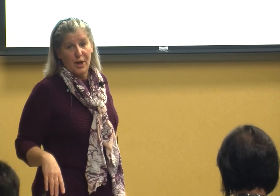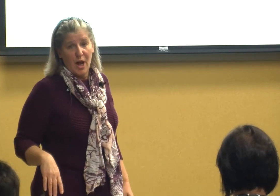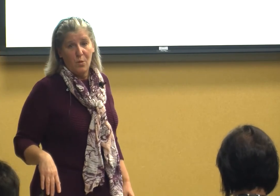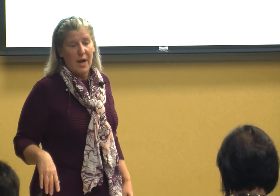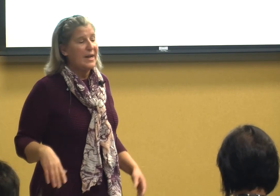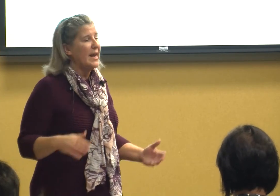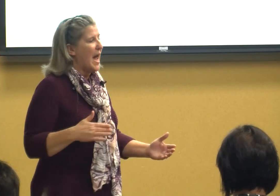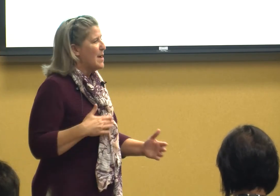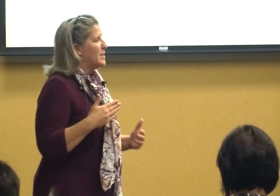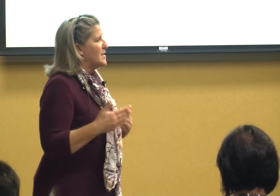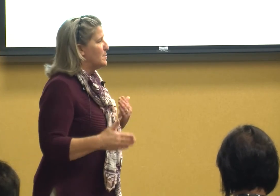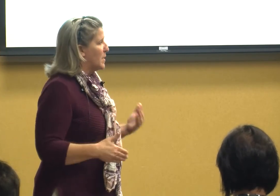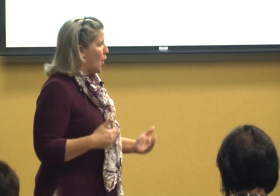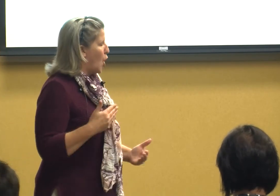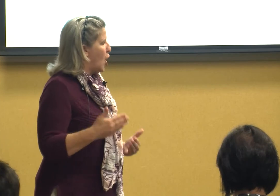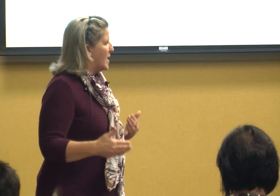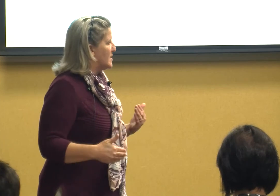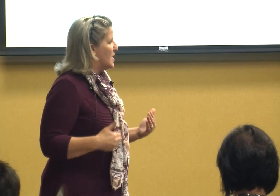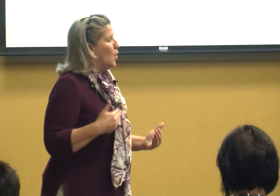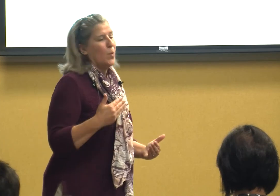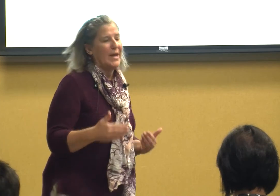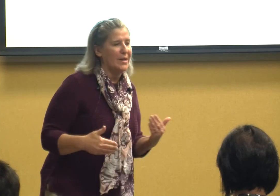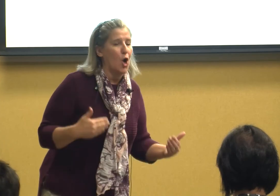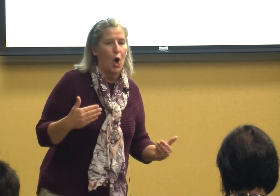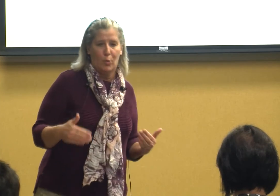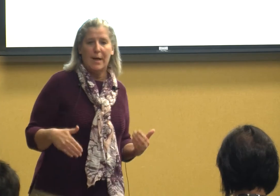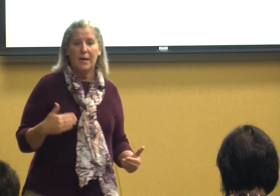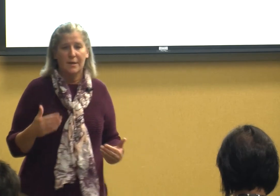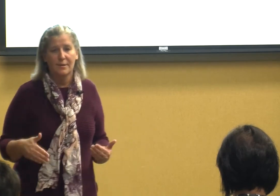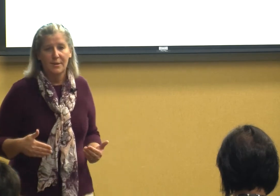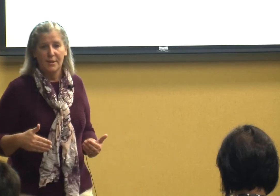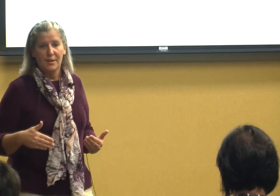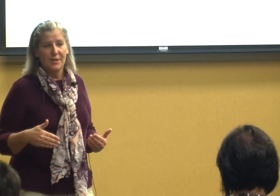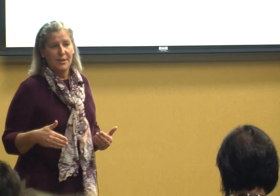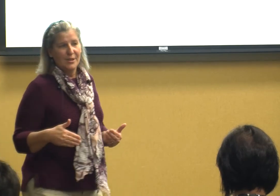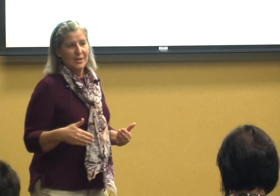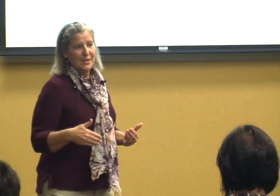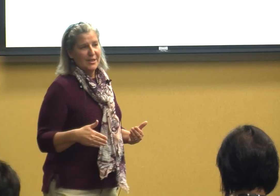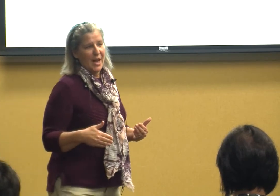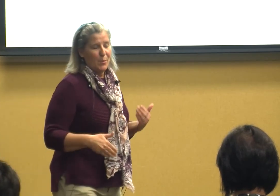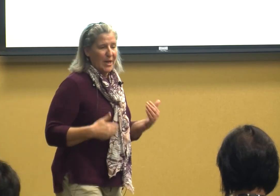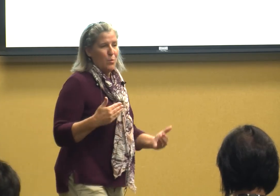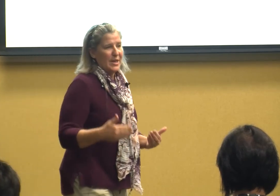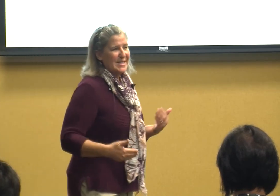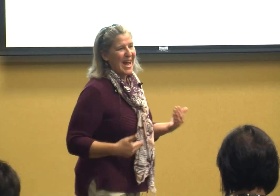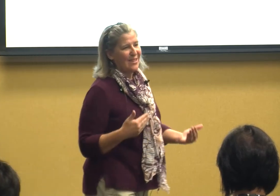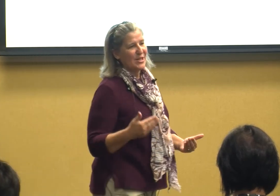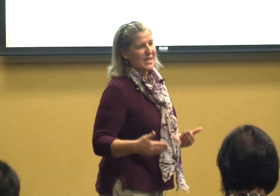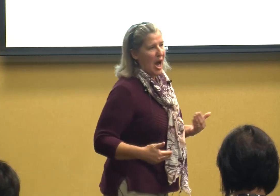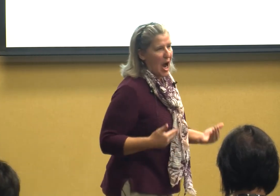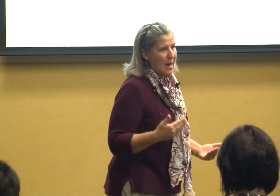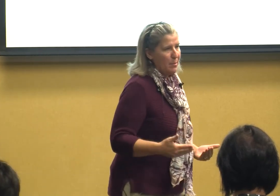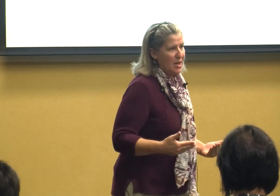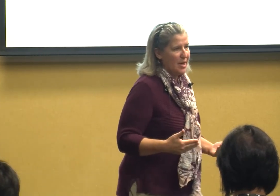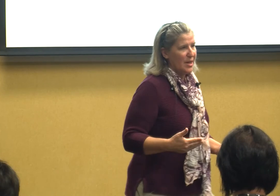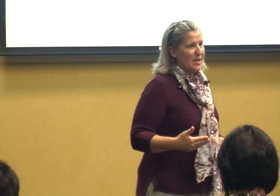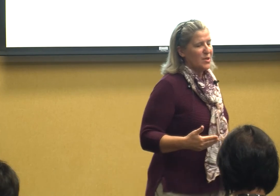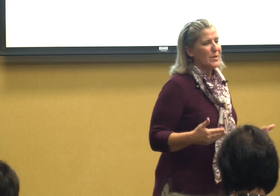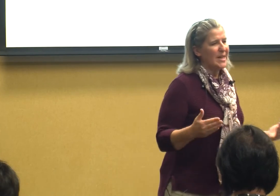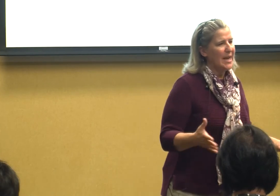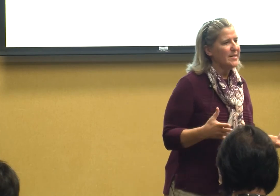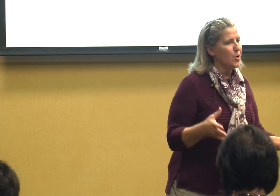know and it happens because we get in a hurry and we don't want to take the time so it's easier for